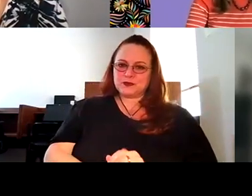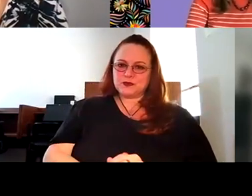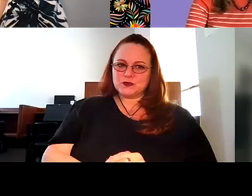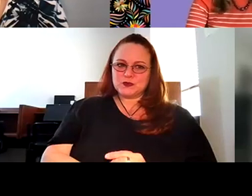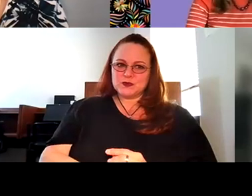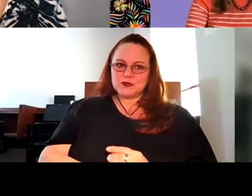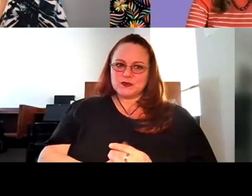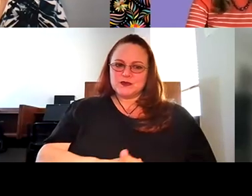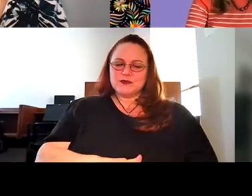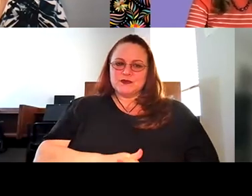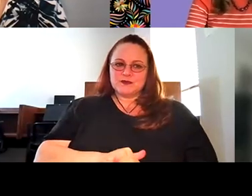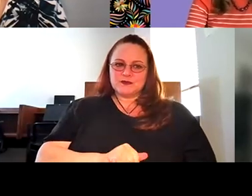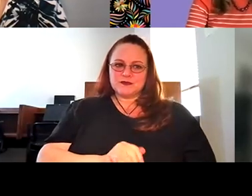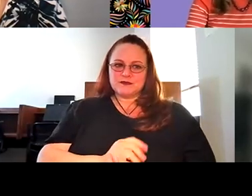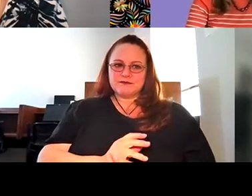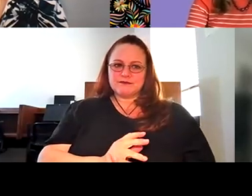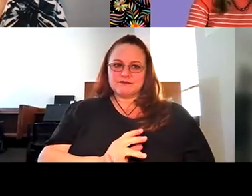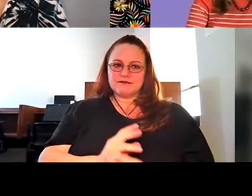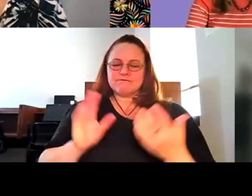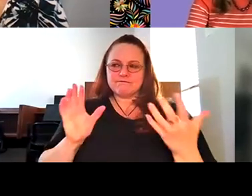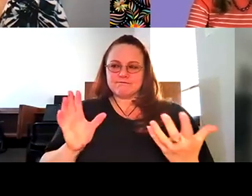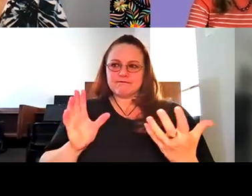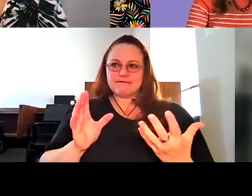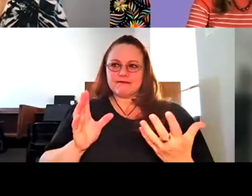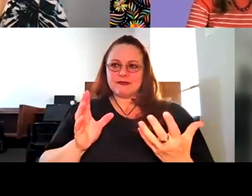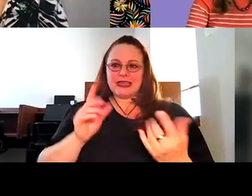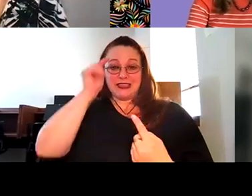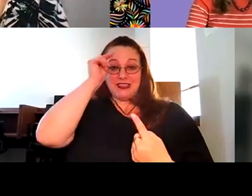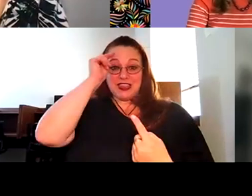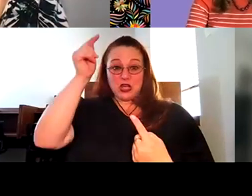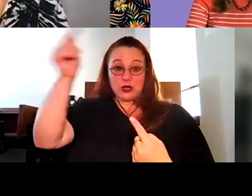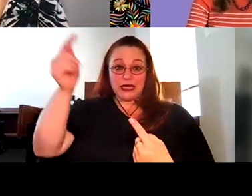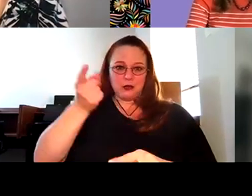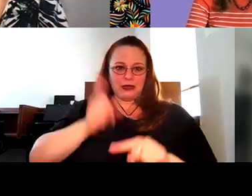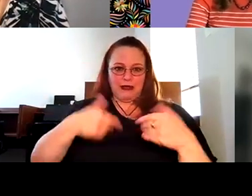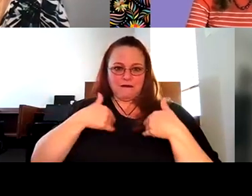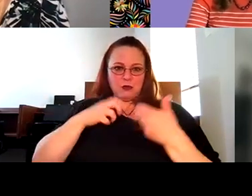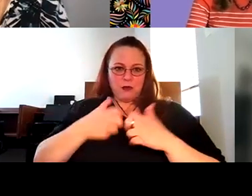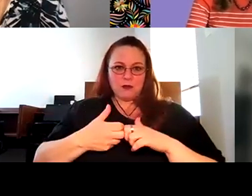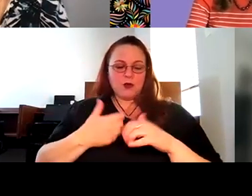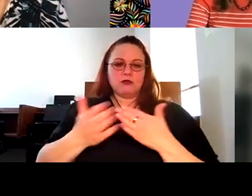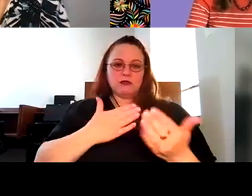Robyn Thomas: you can have a problem with it. Because again, if you whether you agree or disagree with the courts